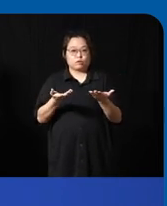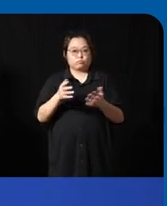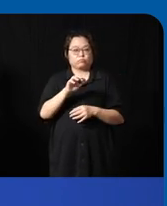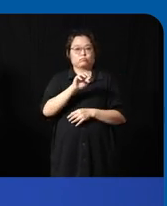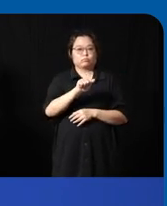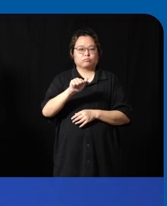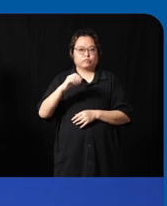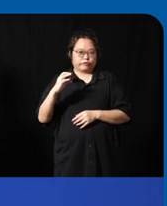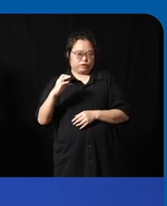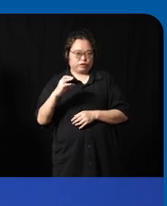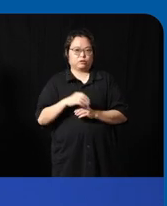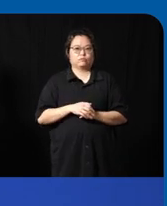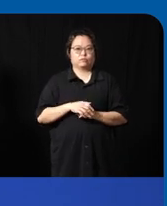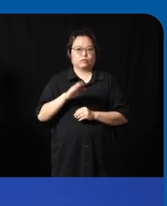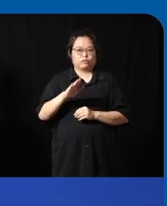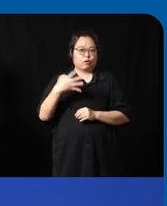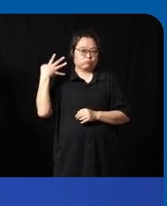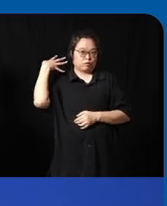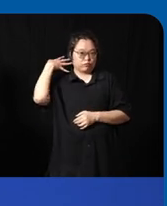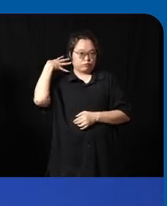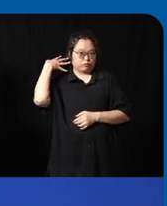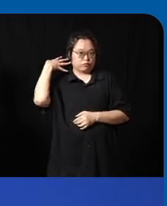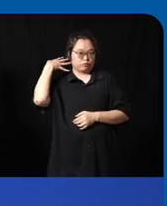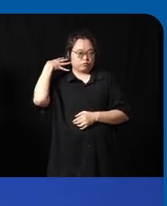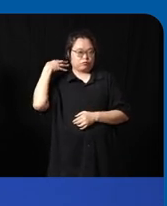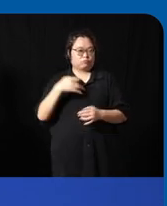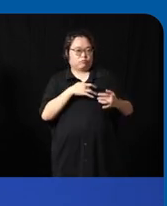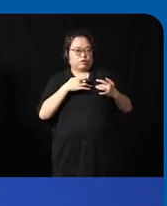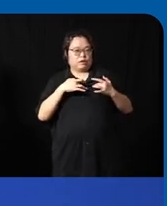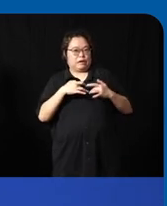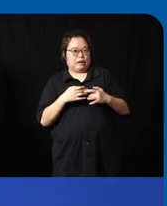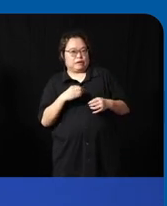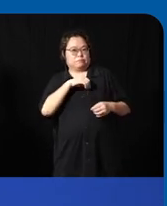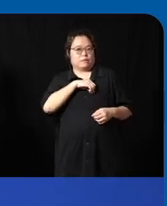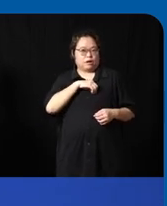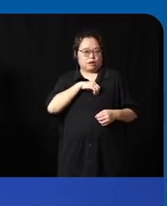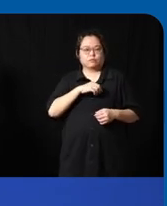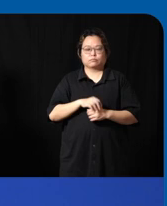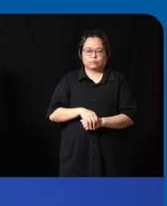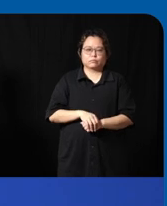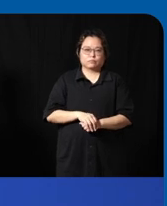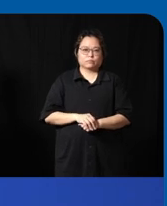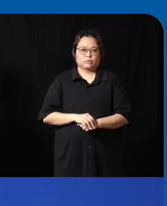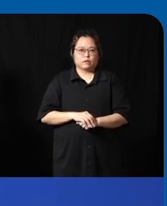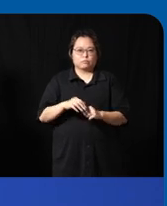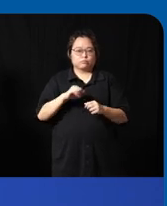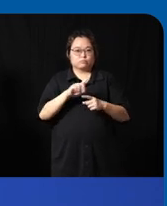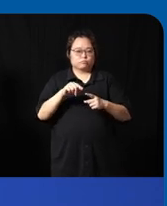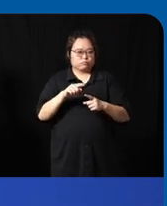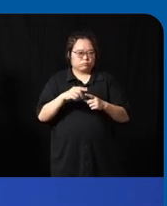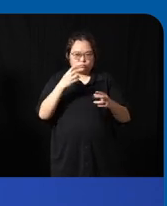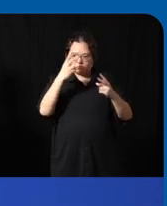like uh your CIA implant Baja implants and things like that and unfortunately um When I Survey the